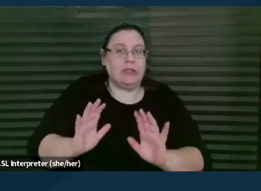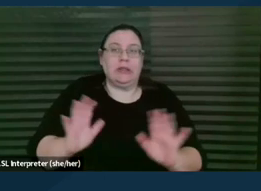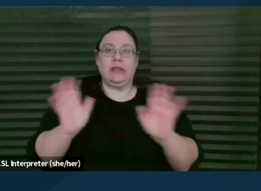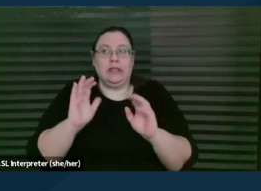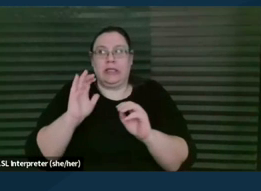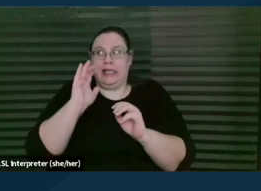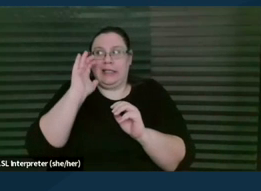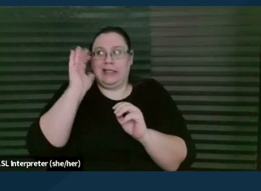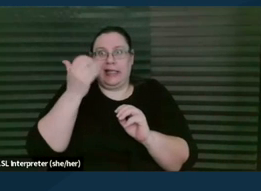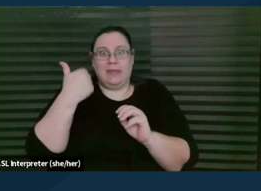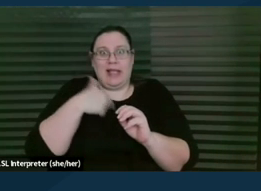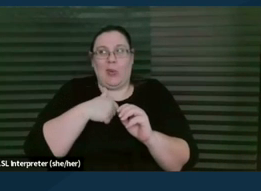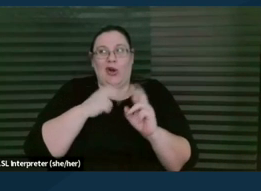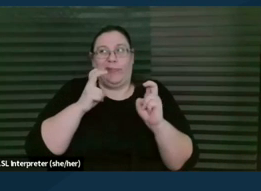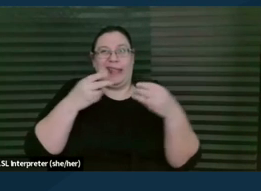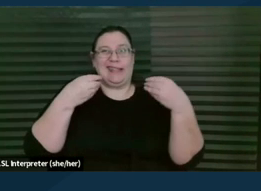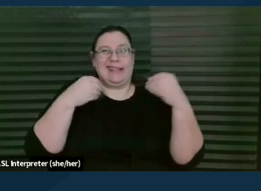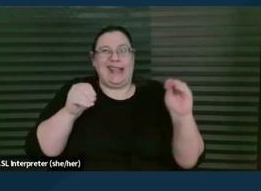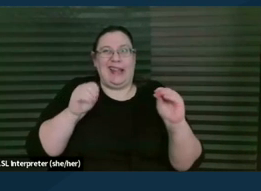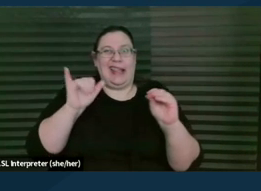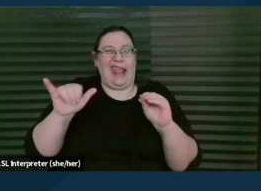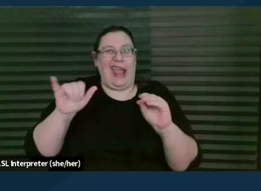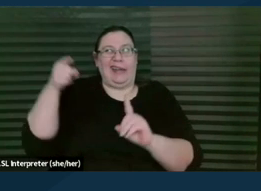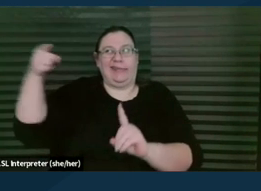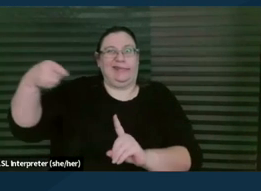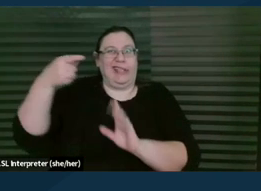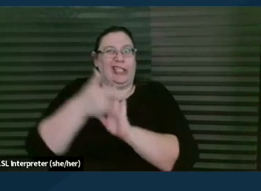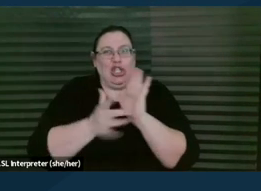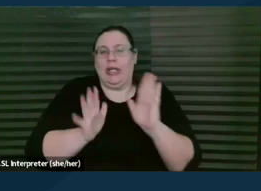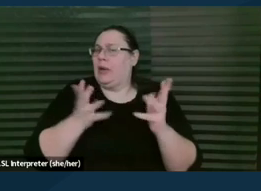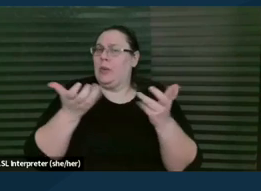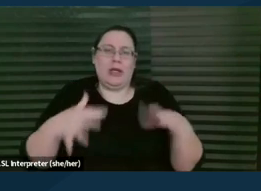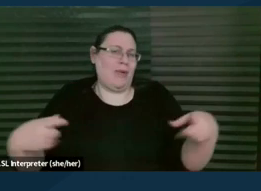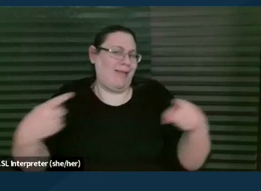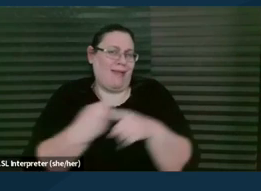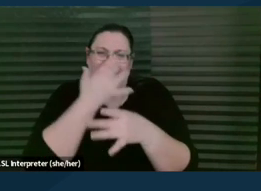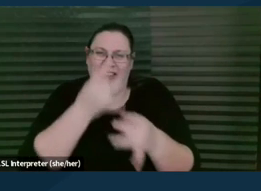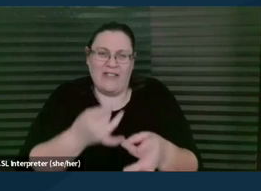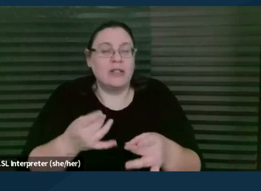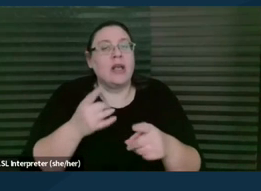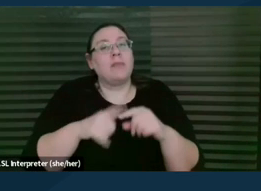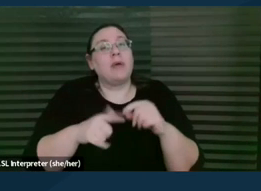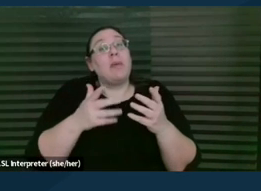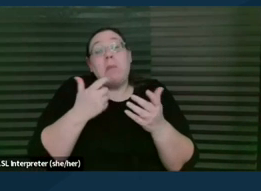selling their services and we don't want any kind of conflict of interest. But we might say, "Here are three or four attorneys who specialize